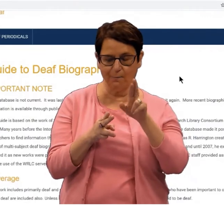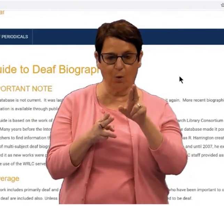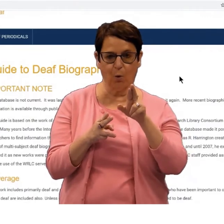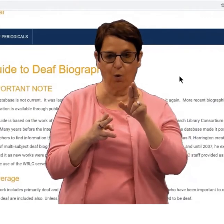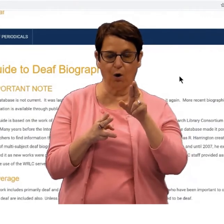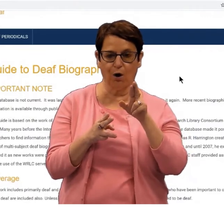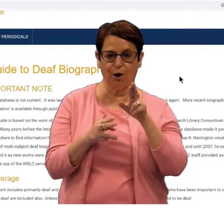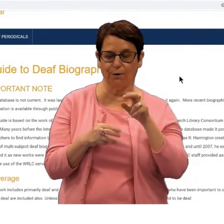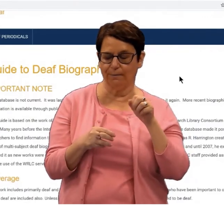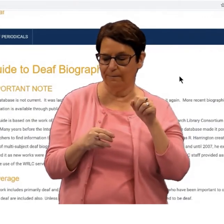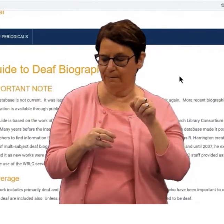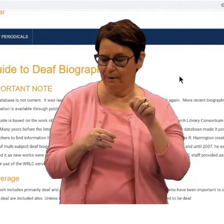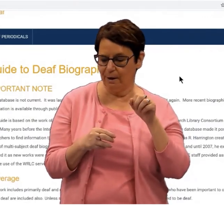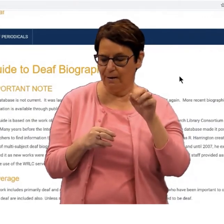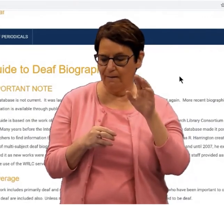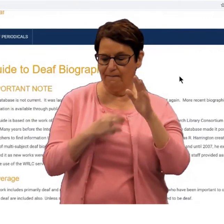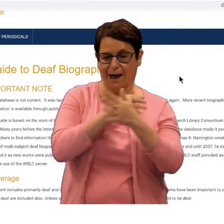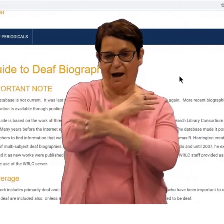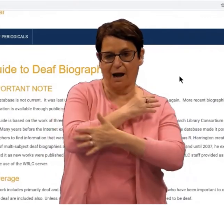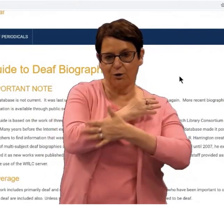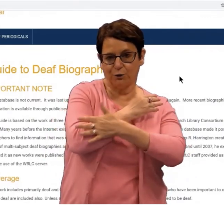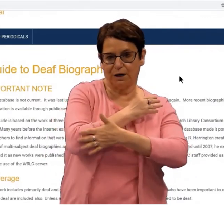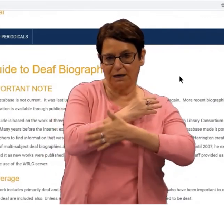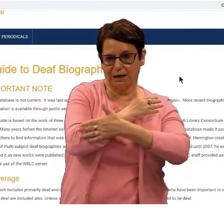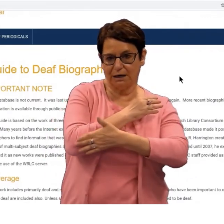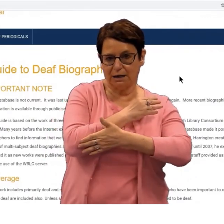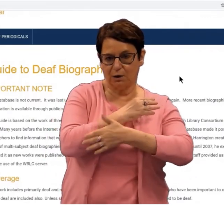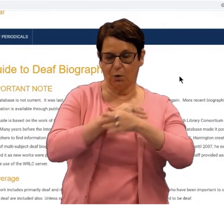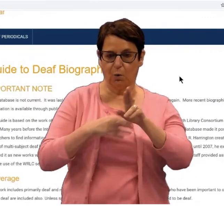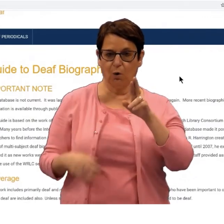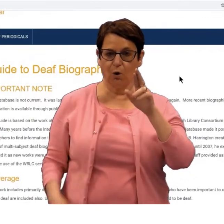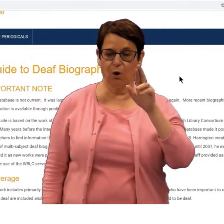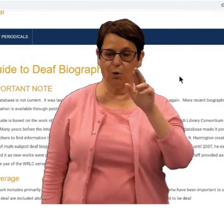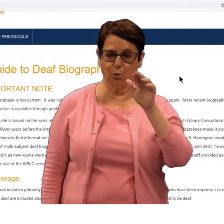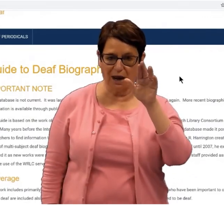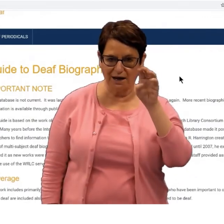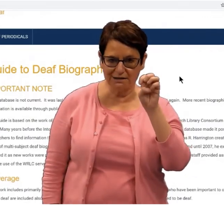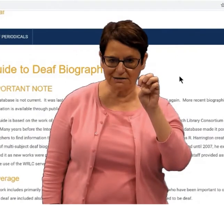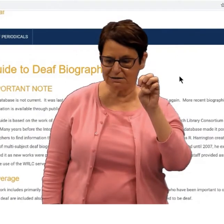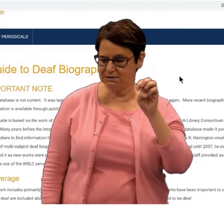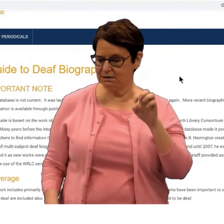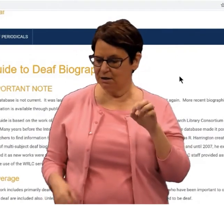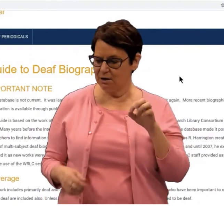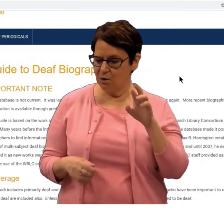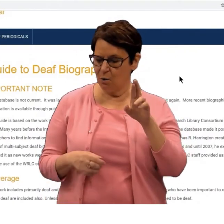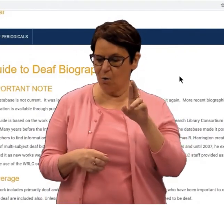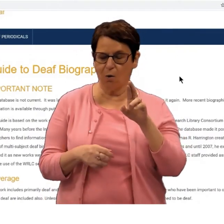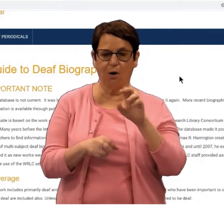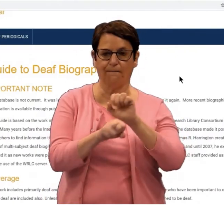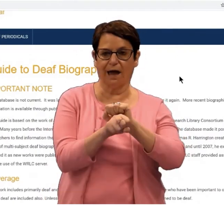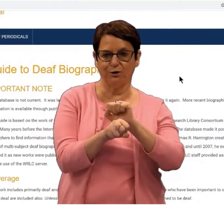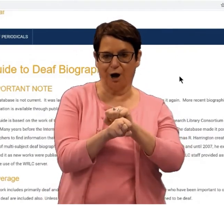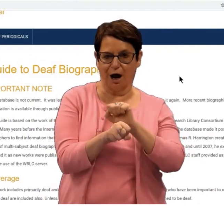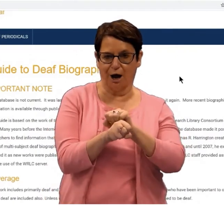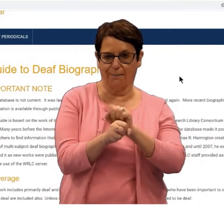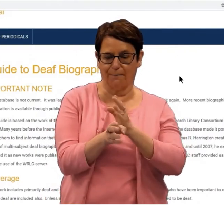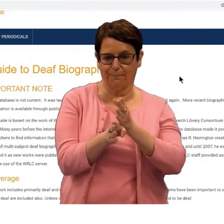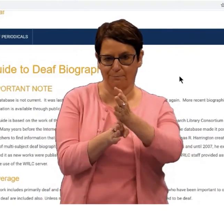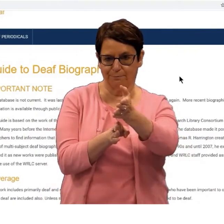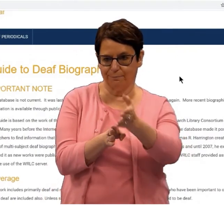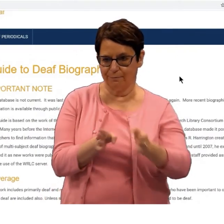You can search by name, by country, by race,